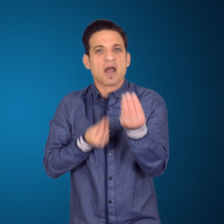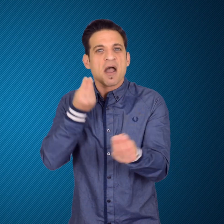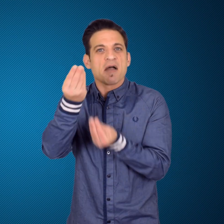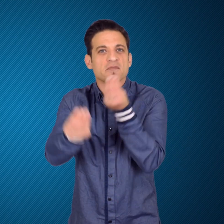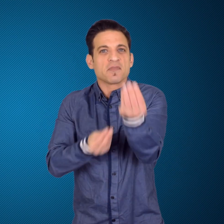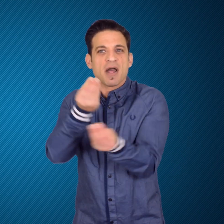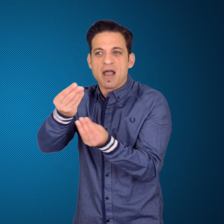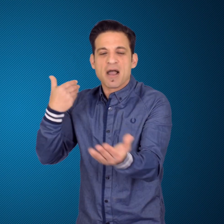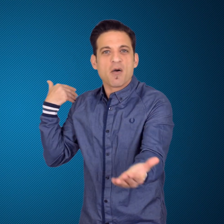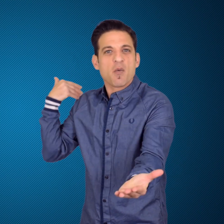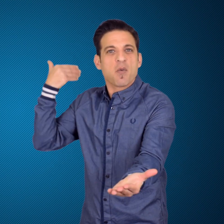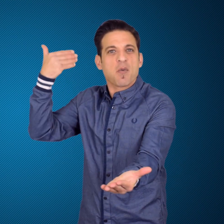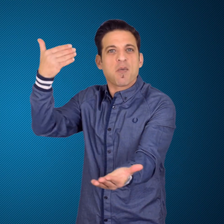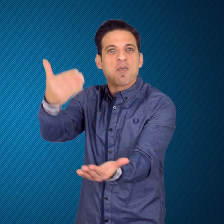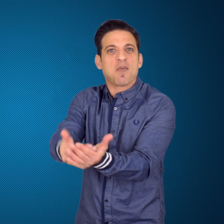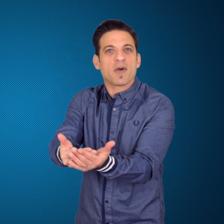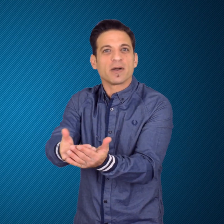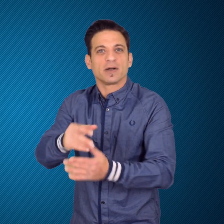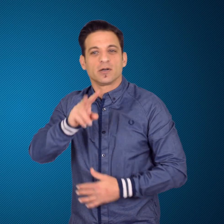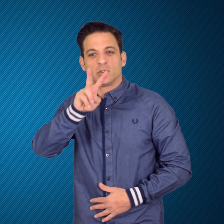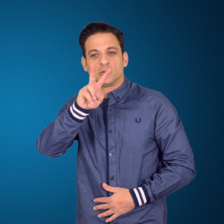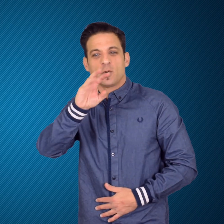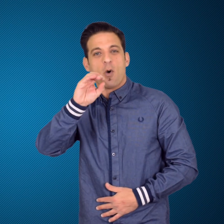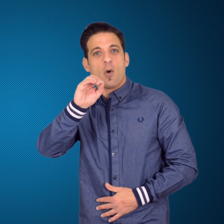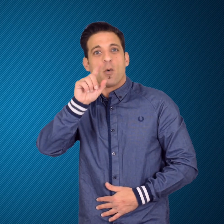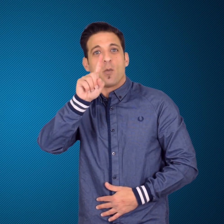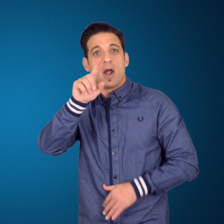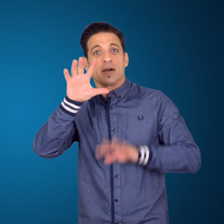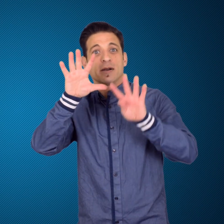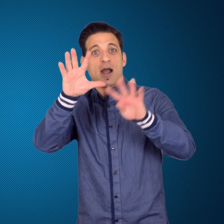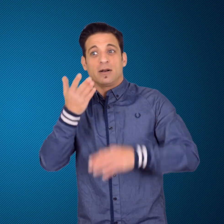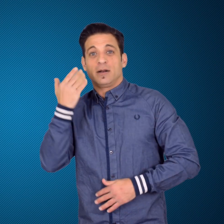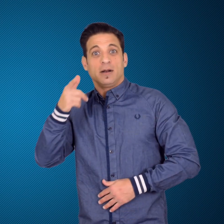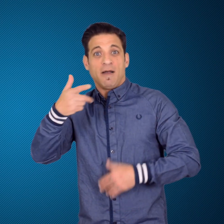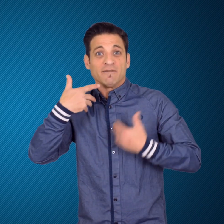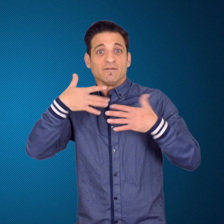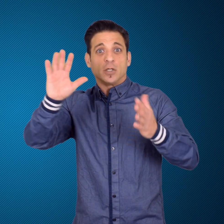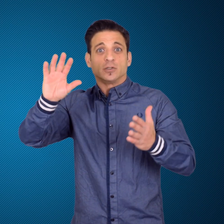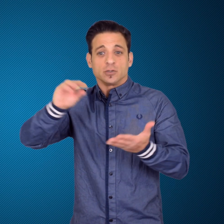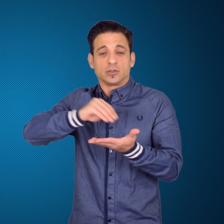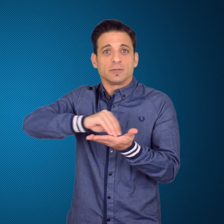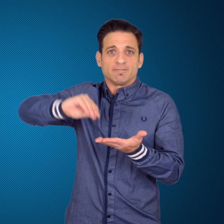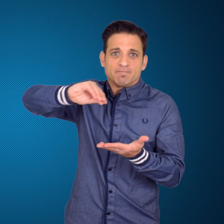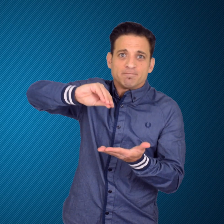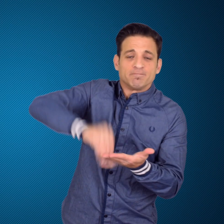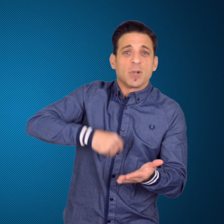In 2019, she signed a professional contract with